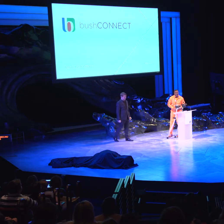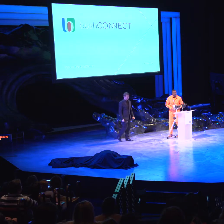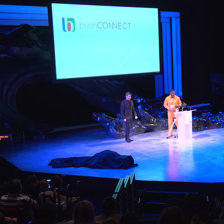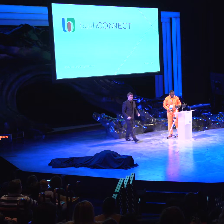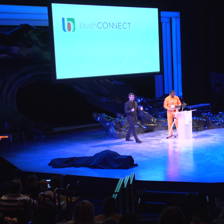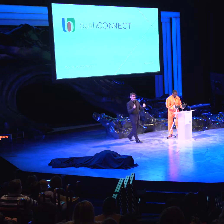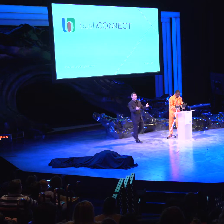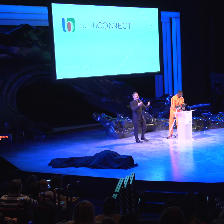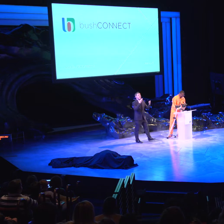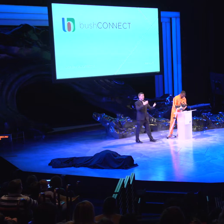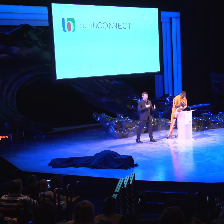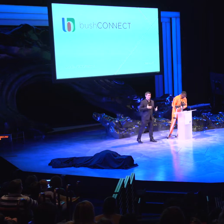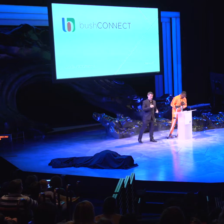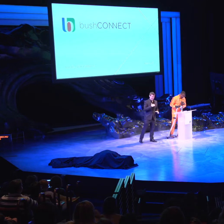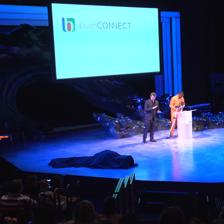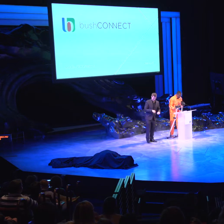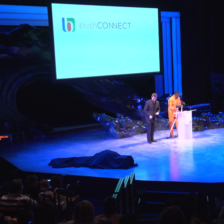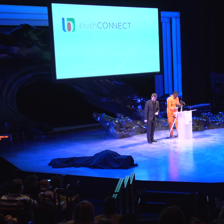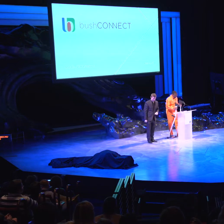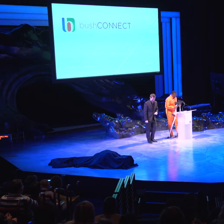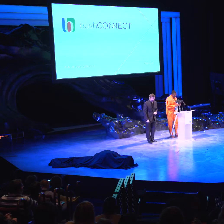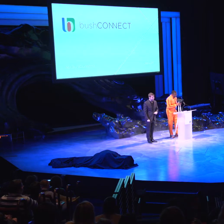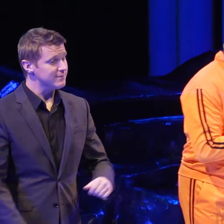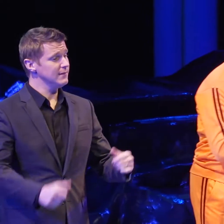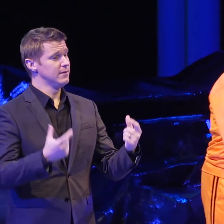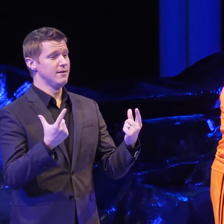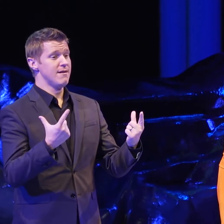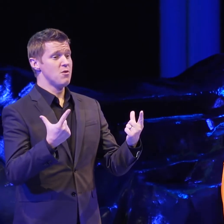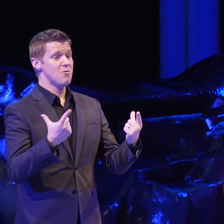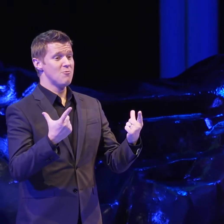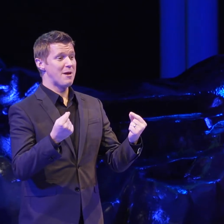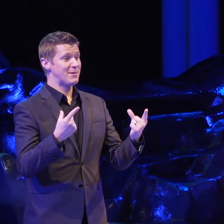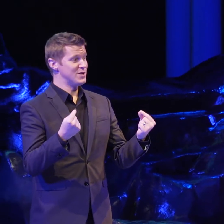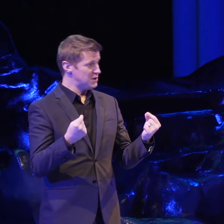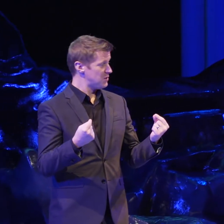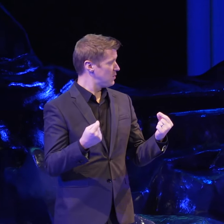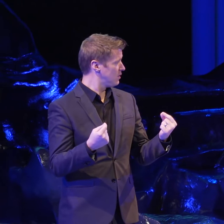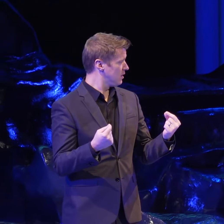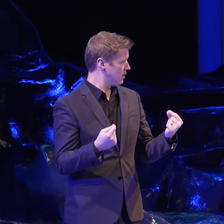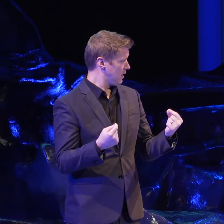Thank you for indulging me. Okay, so what I'm gonna do is, I'm gonna post this on Twitter,